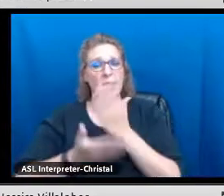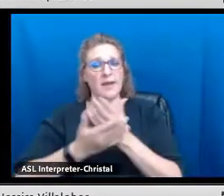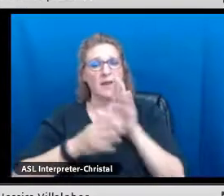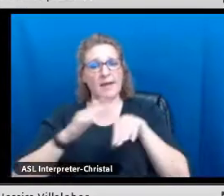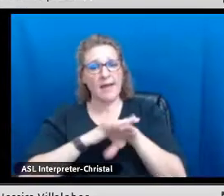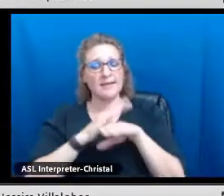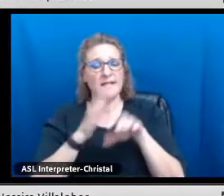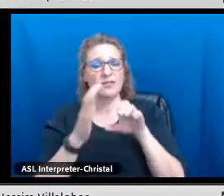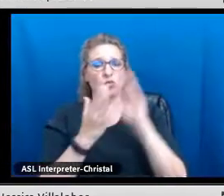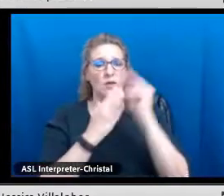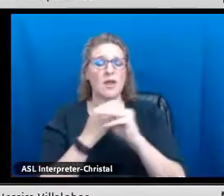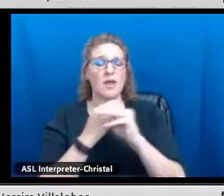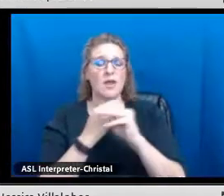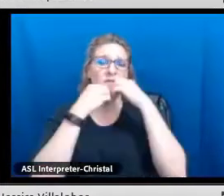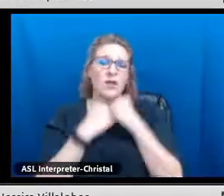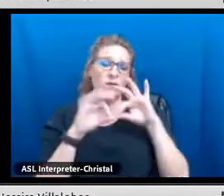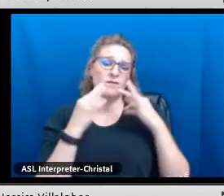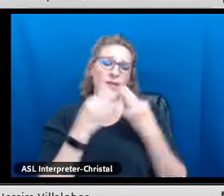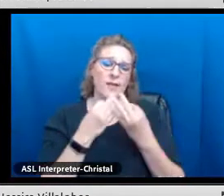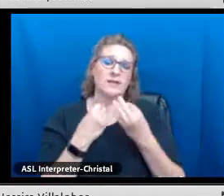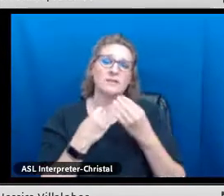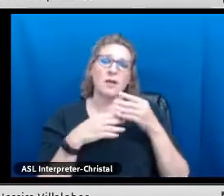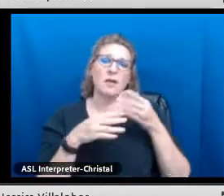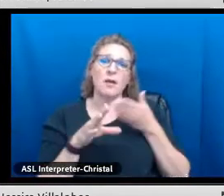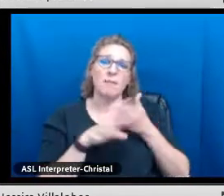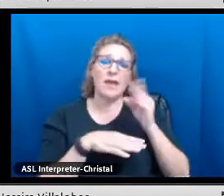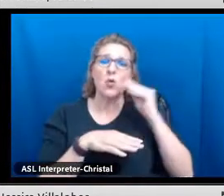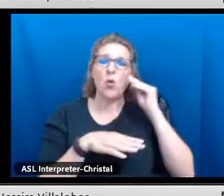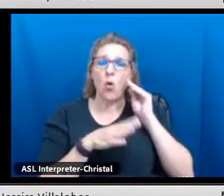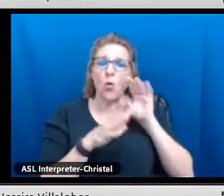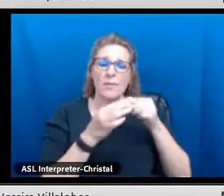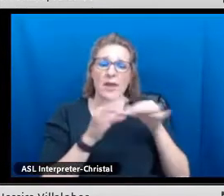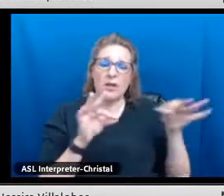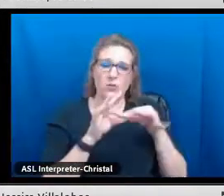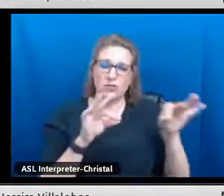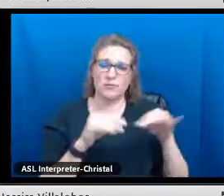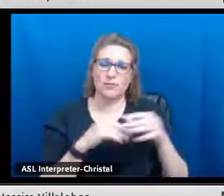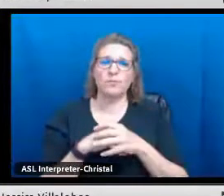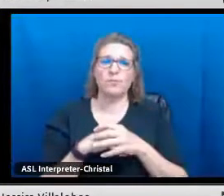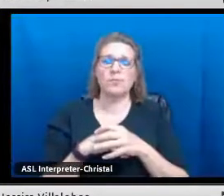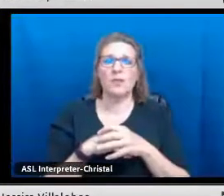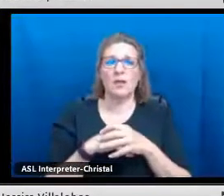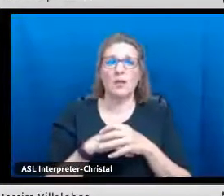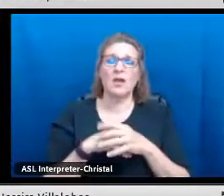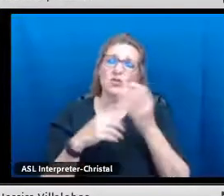access diverse curriculum and instructional materials and validating families' home languages